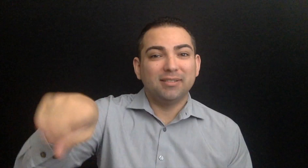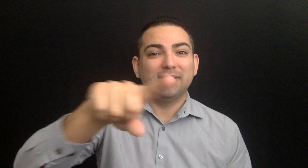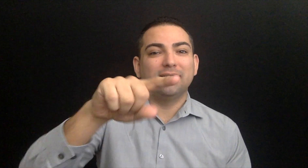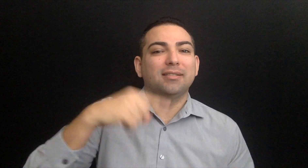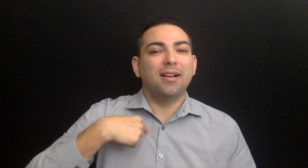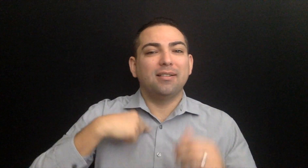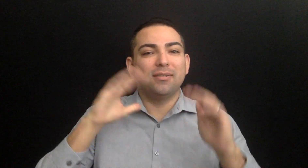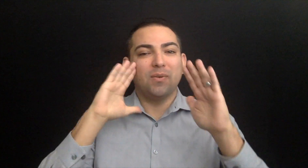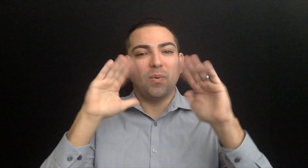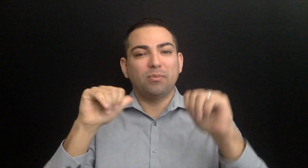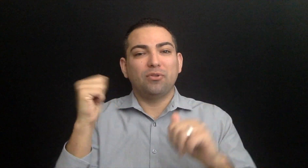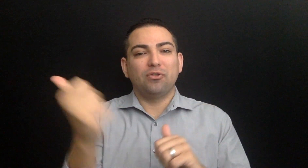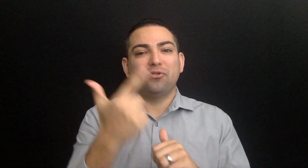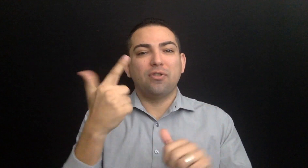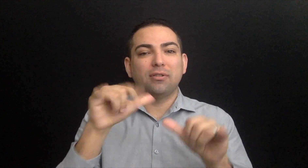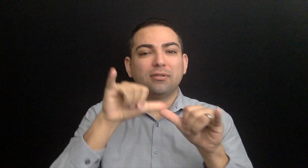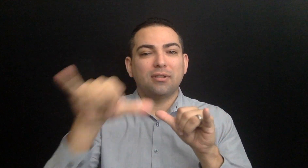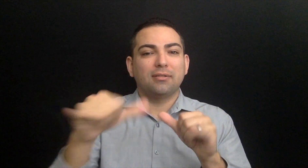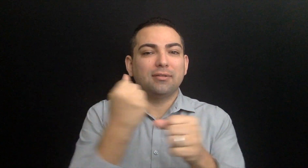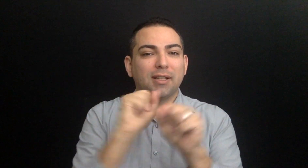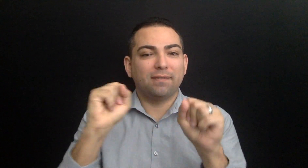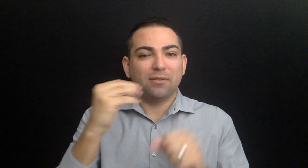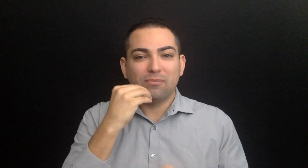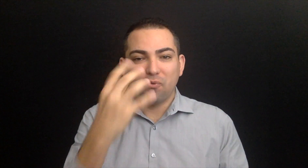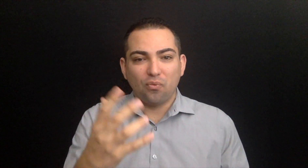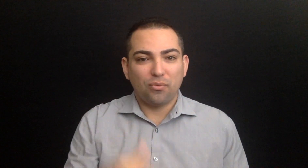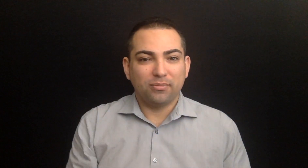Hello, everyone! I hope all of you are staying warm and safe.